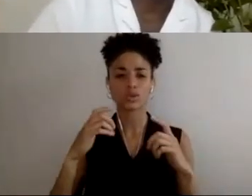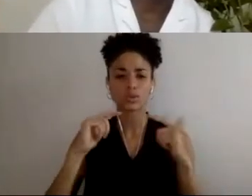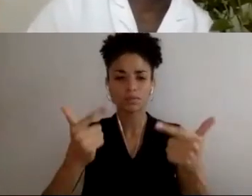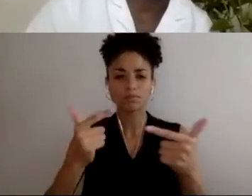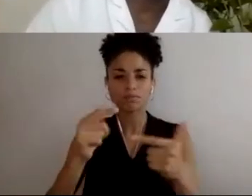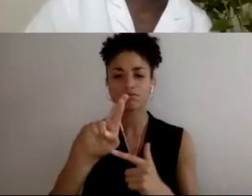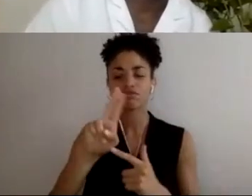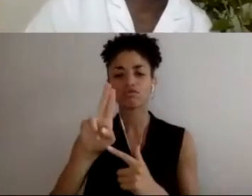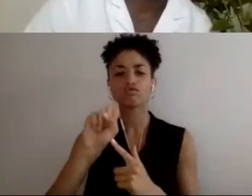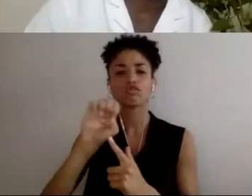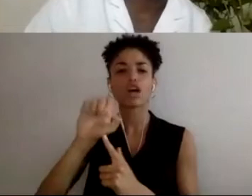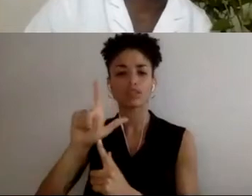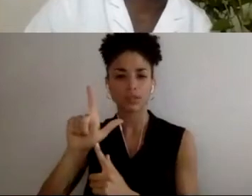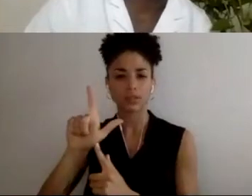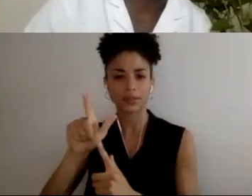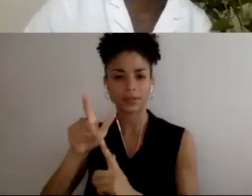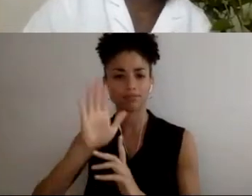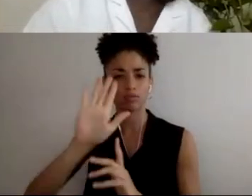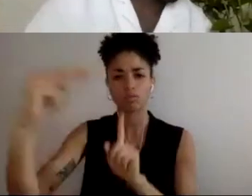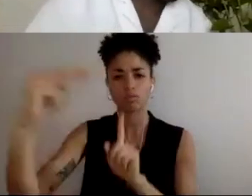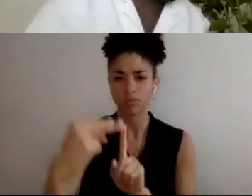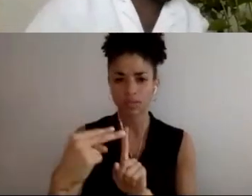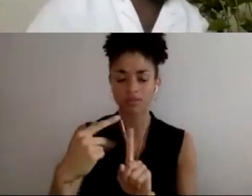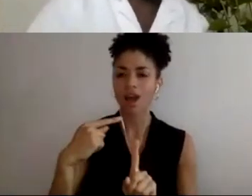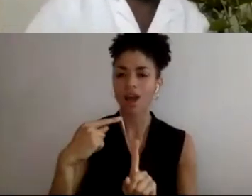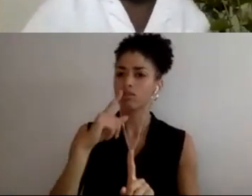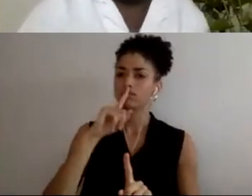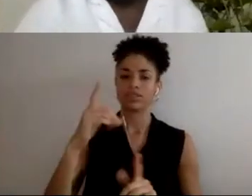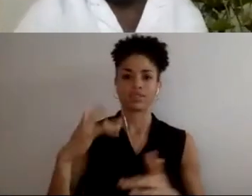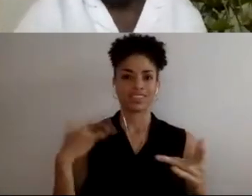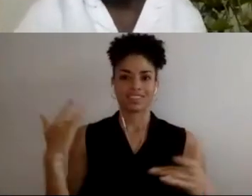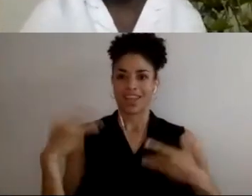little bit. I was super excited to get you on this panel because you're